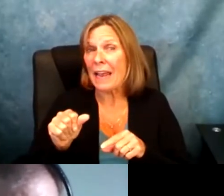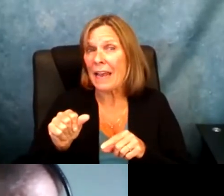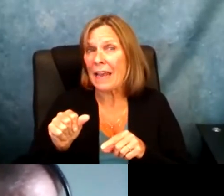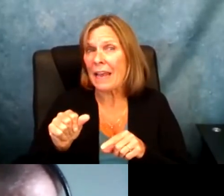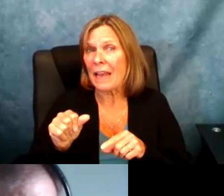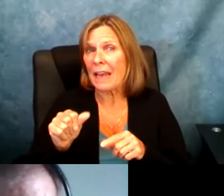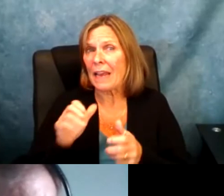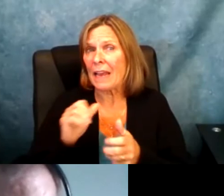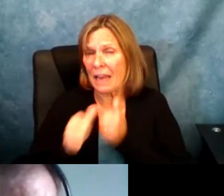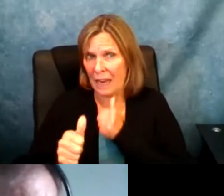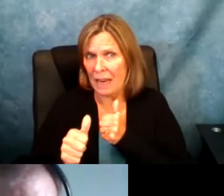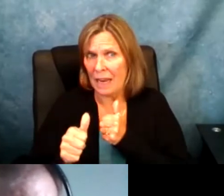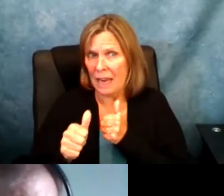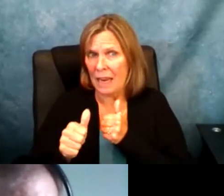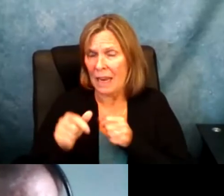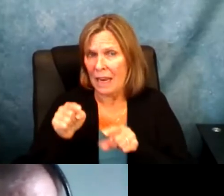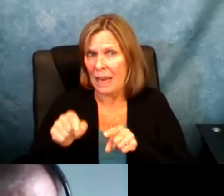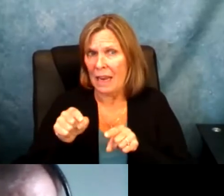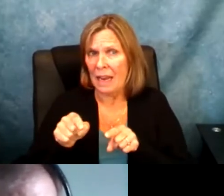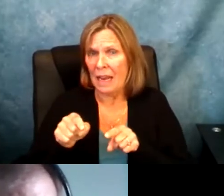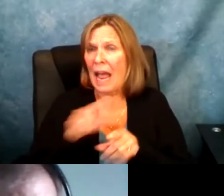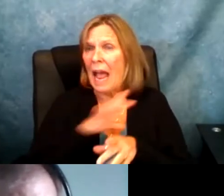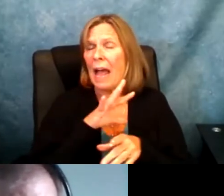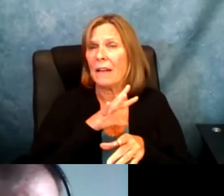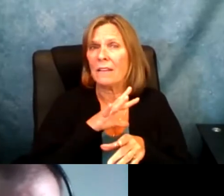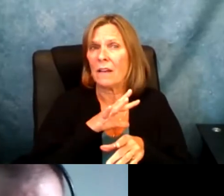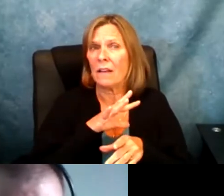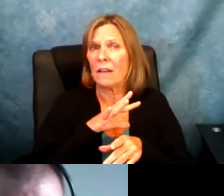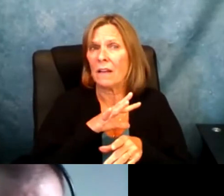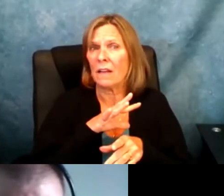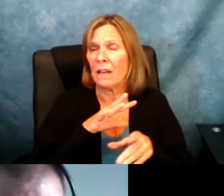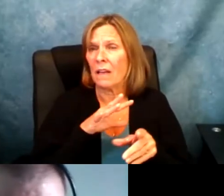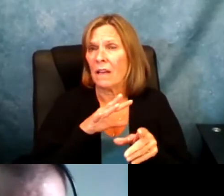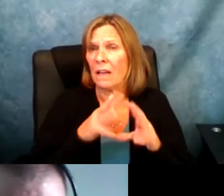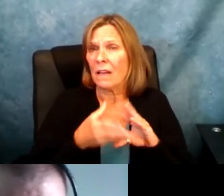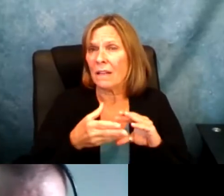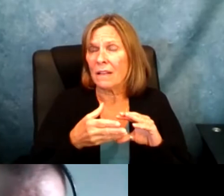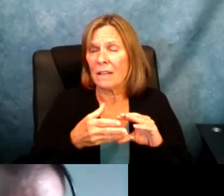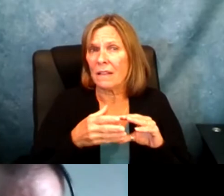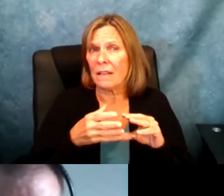in 1980 was the year the ADA was reauthorized and highlighted the